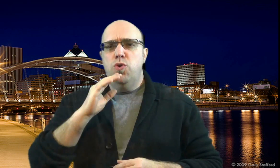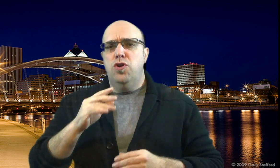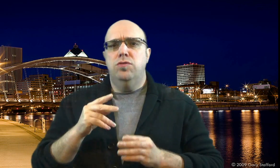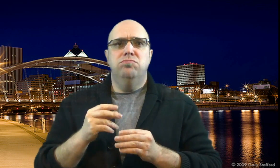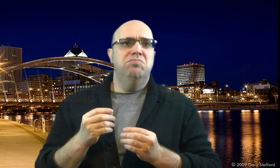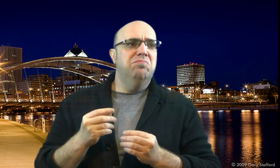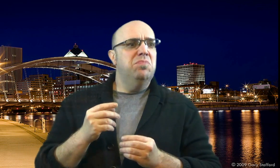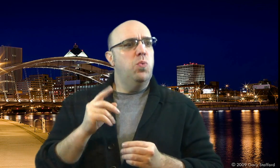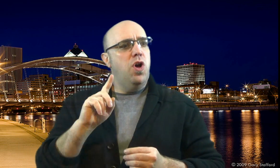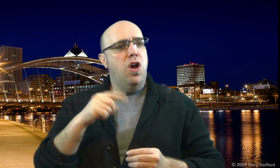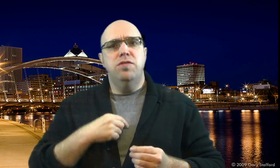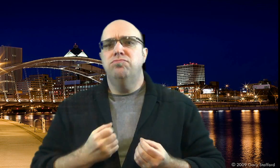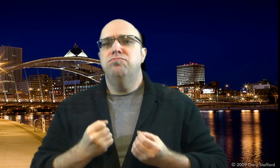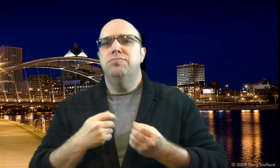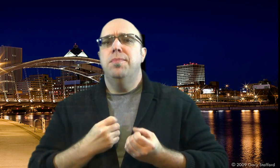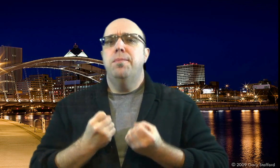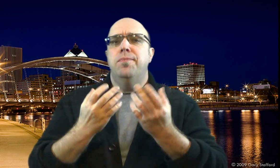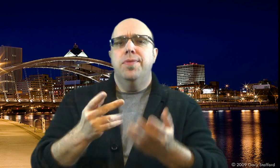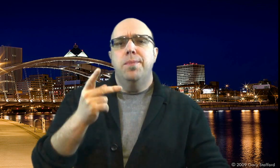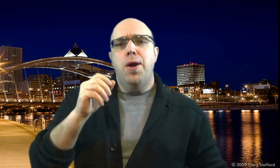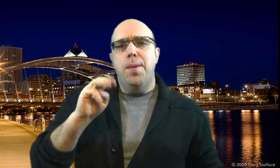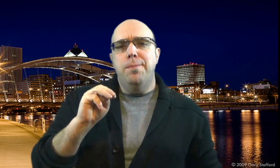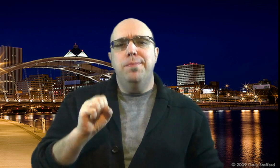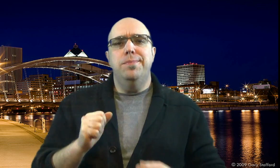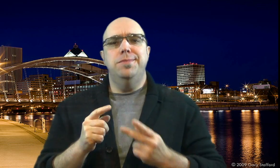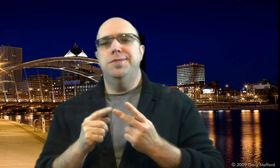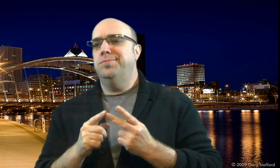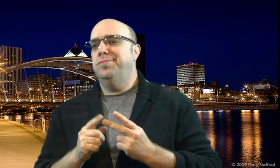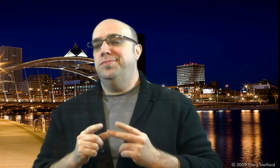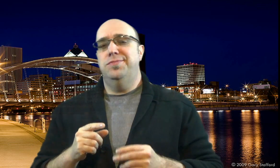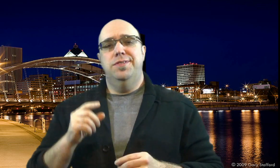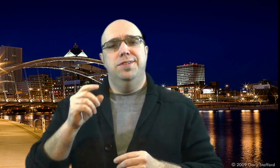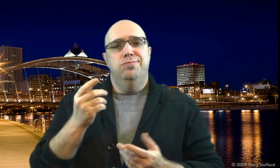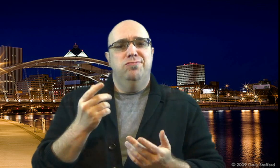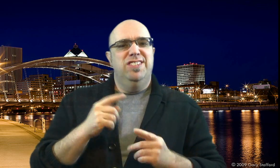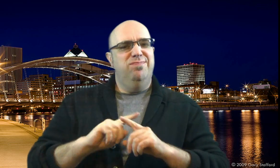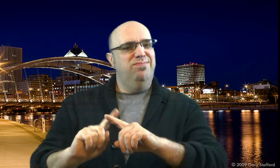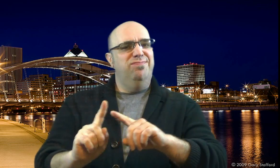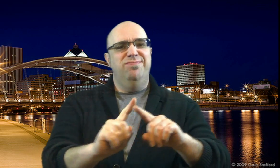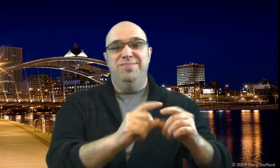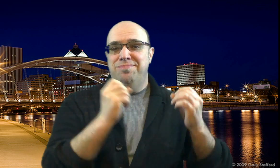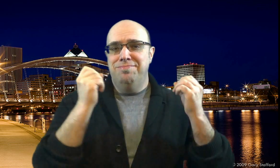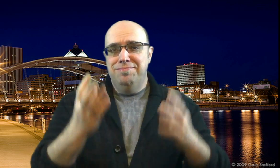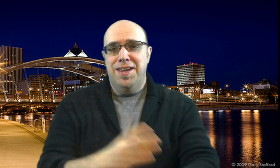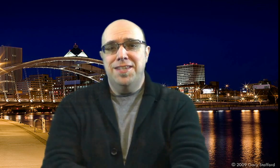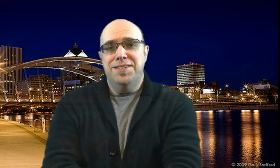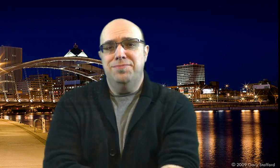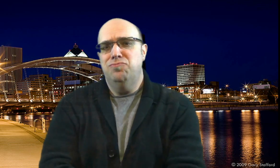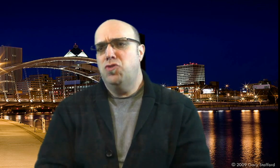For this role, I will share poems and different information.